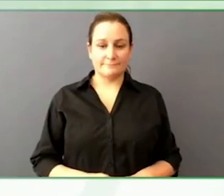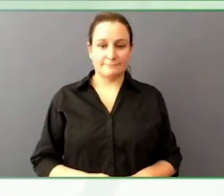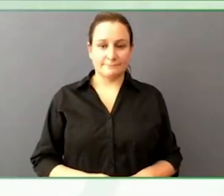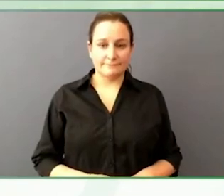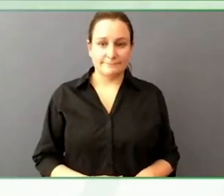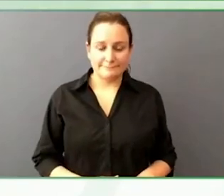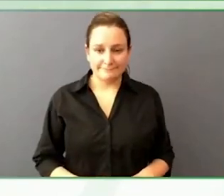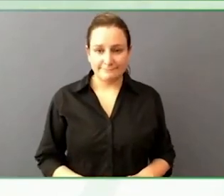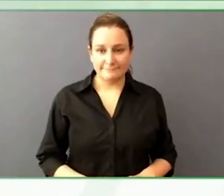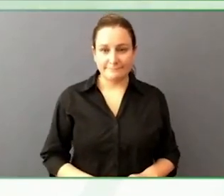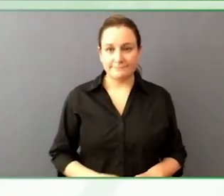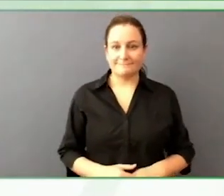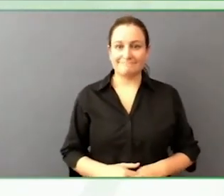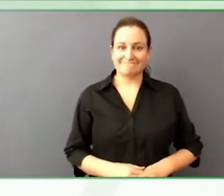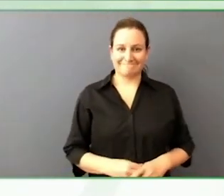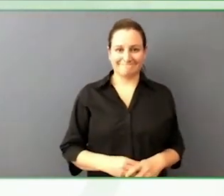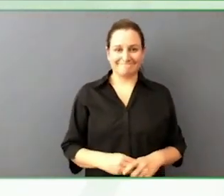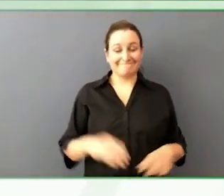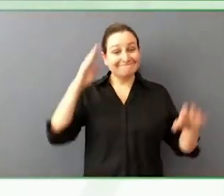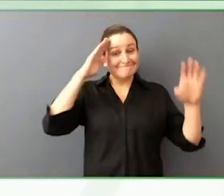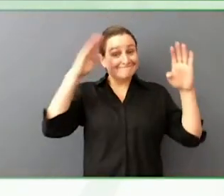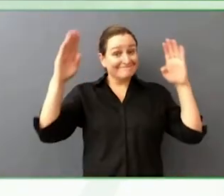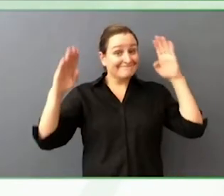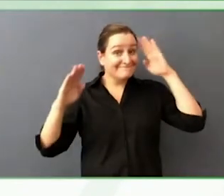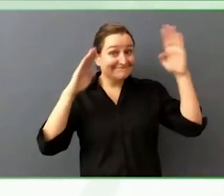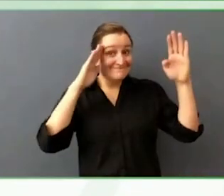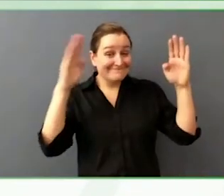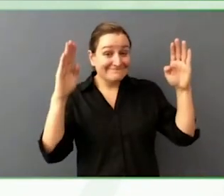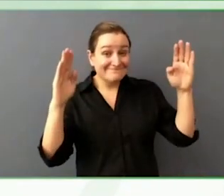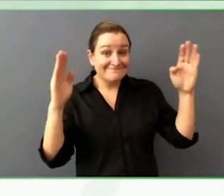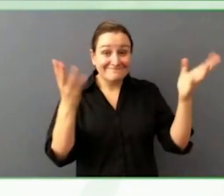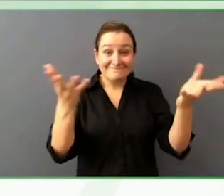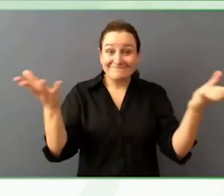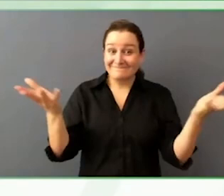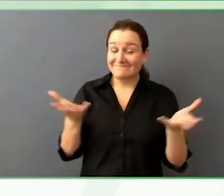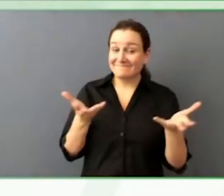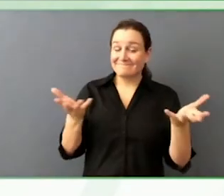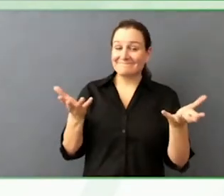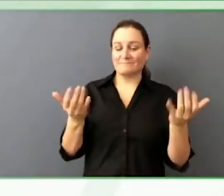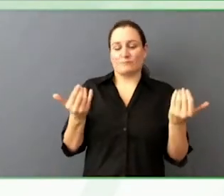Good afternoon, ladies and gentlemen. Day two of the Zero Conference 2023.